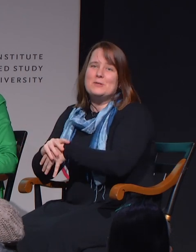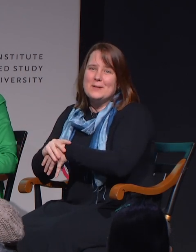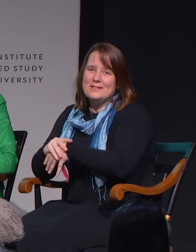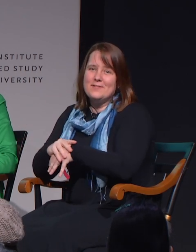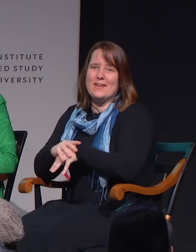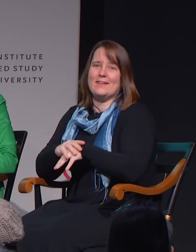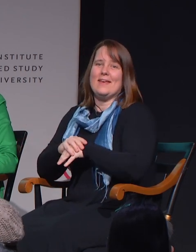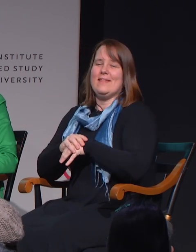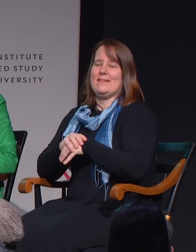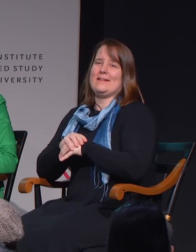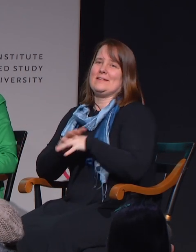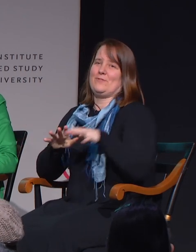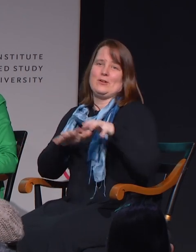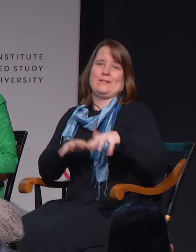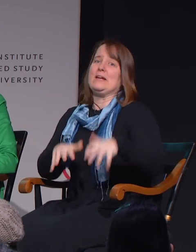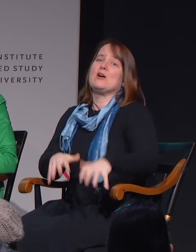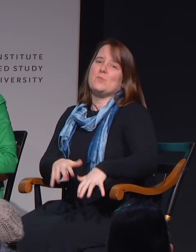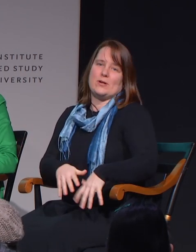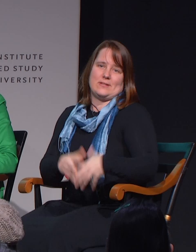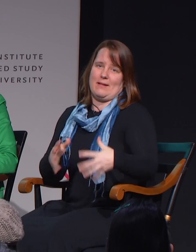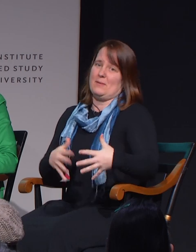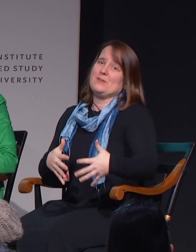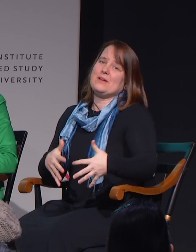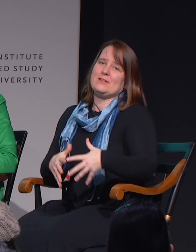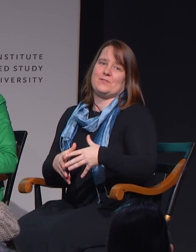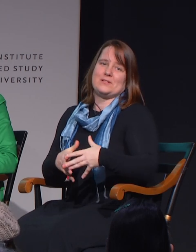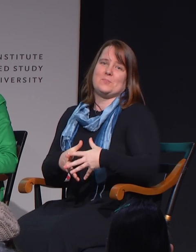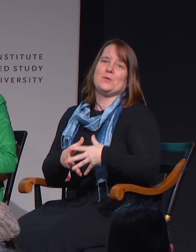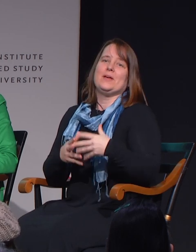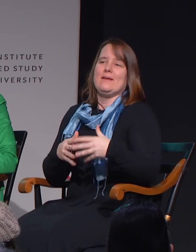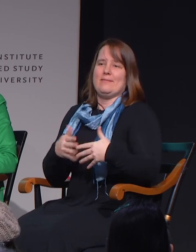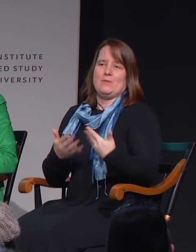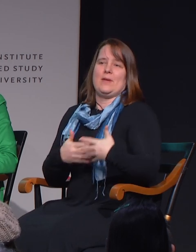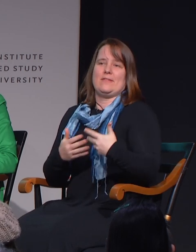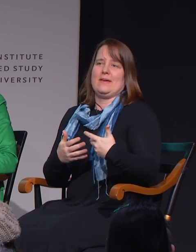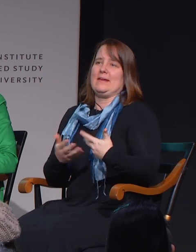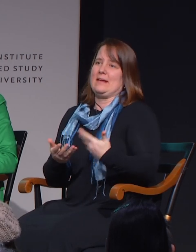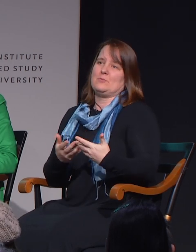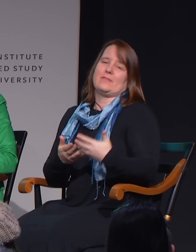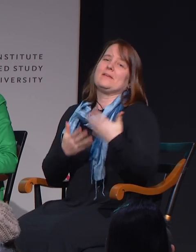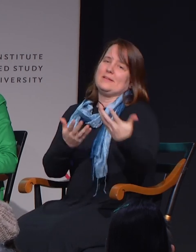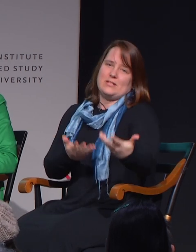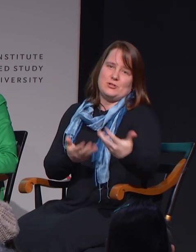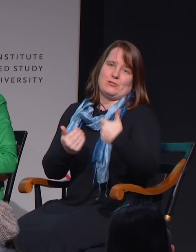perspective, that the idea for young boys, elementary age, for example, the way that they connect with teachers